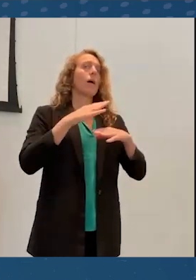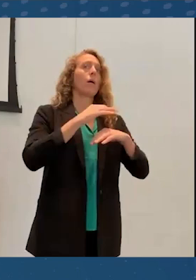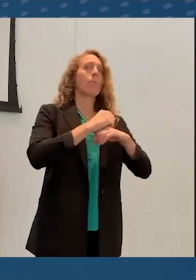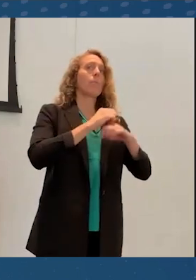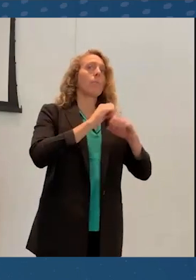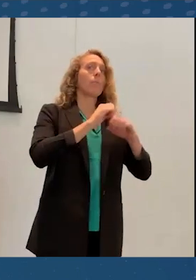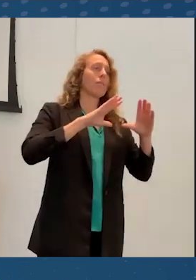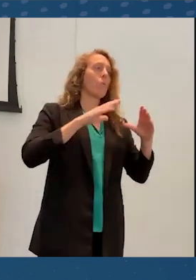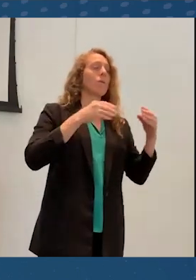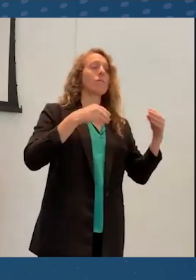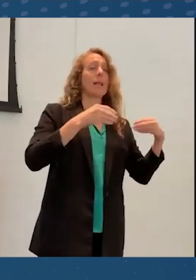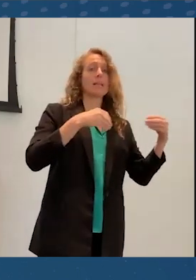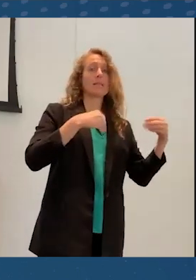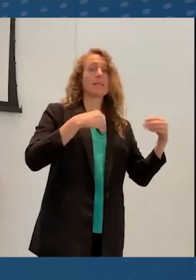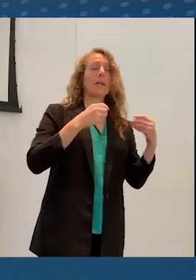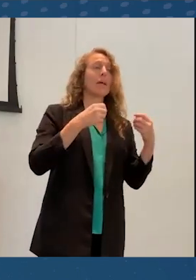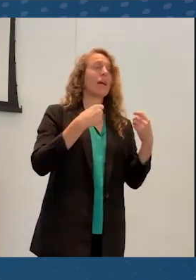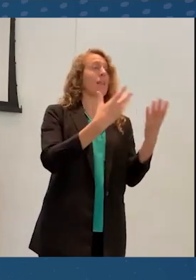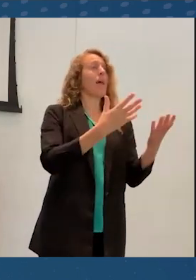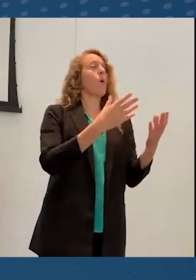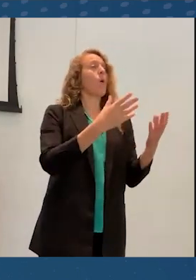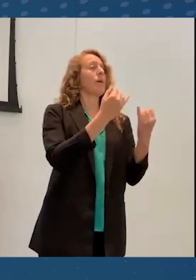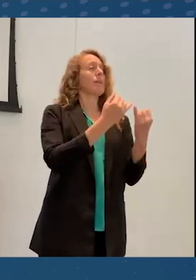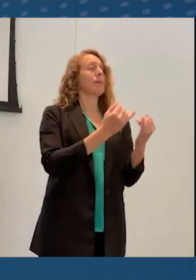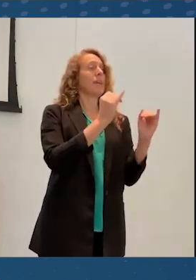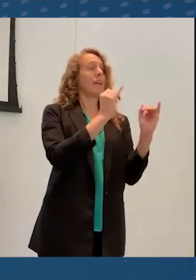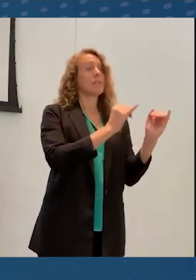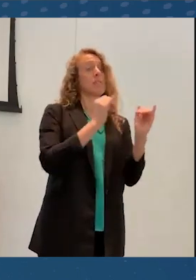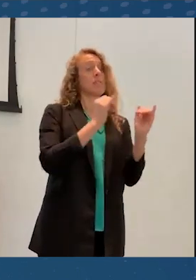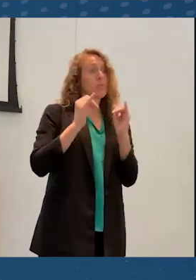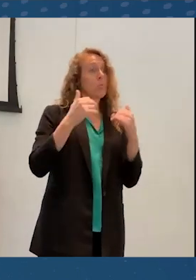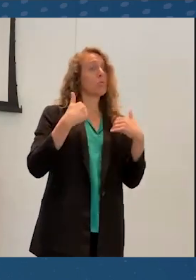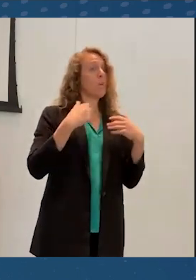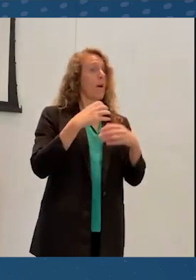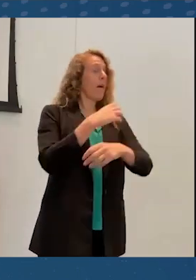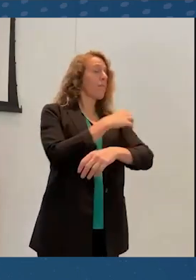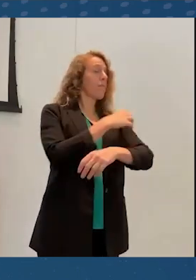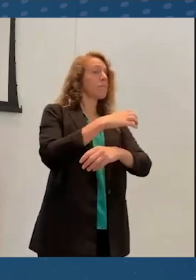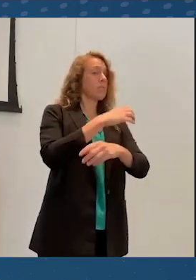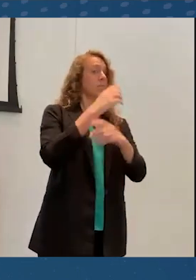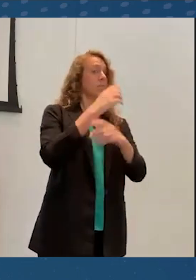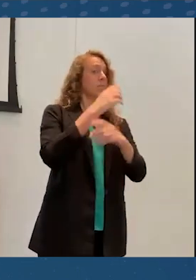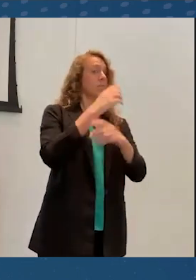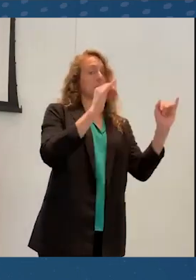individual agency could help address these problems I've highlighted. So platform flexibility, which is something that's